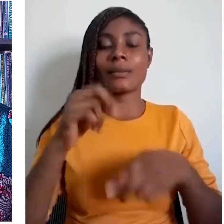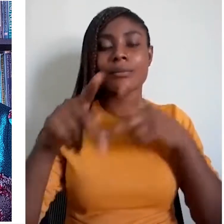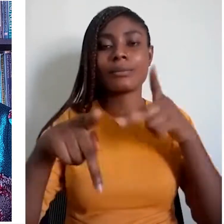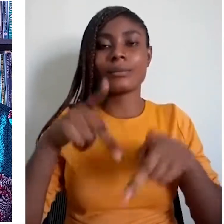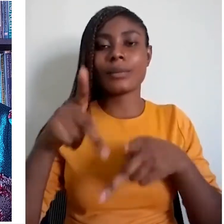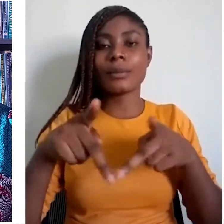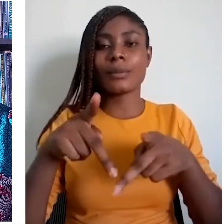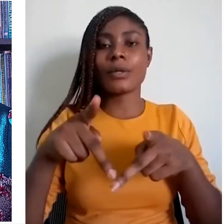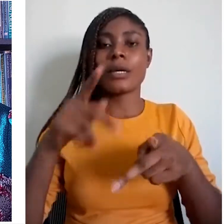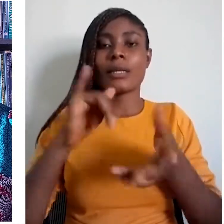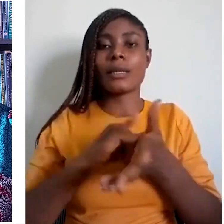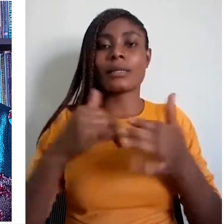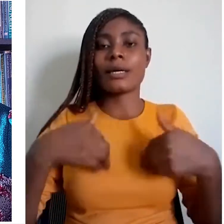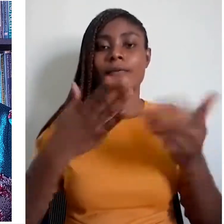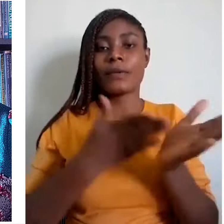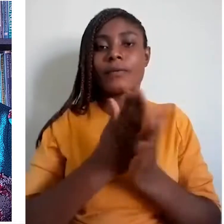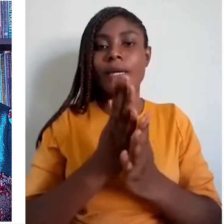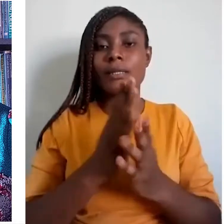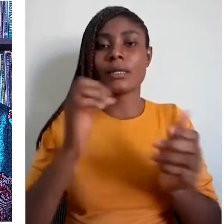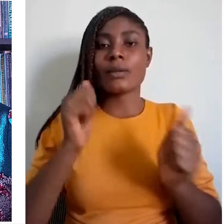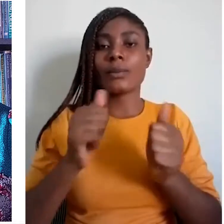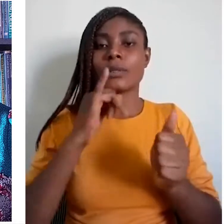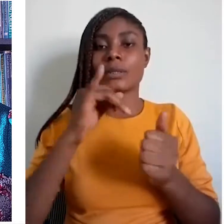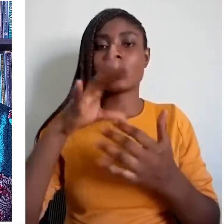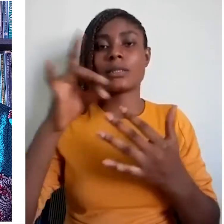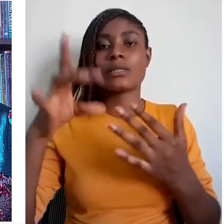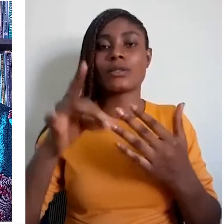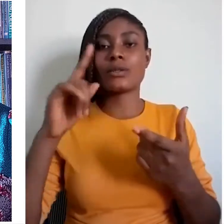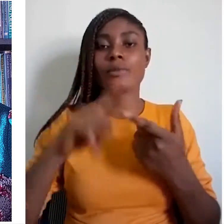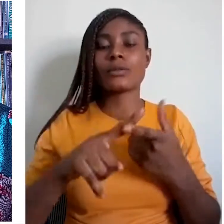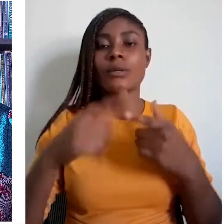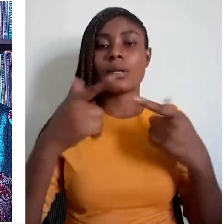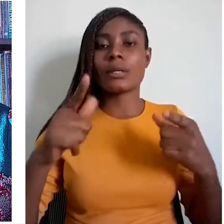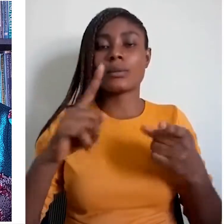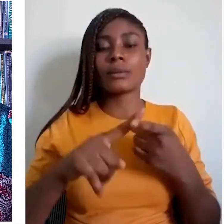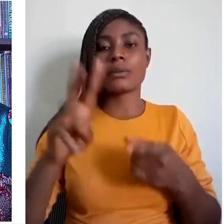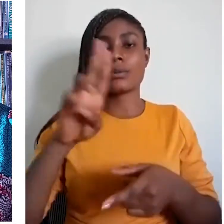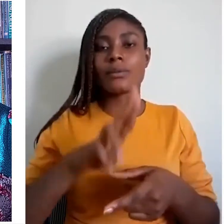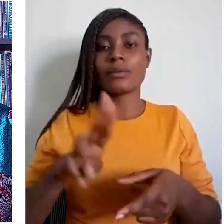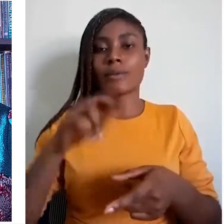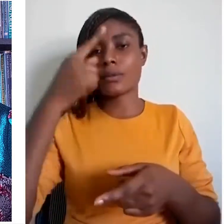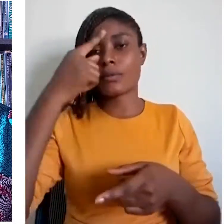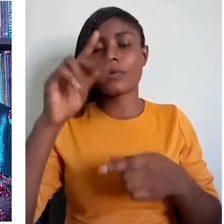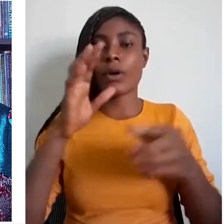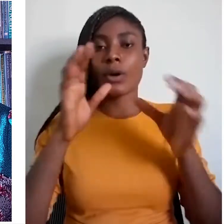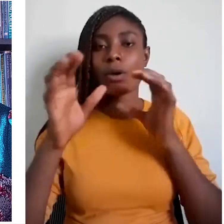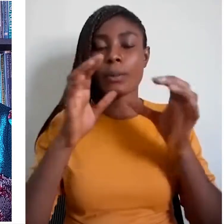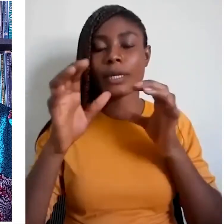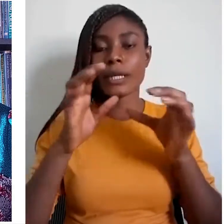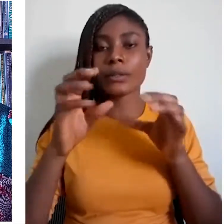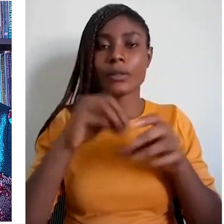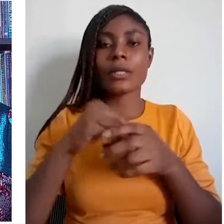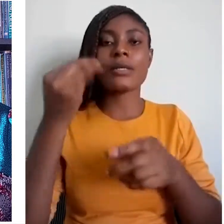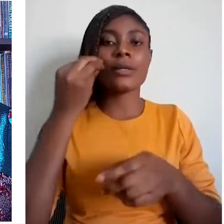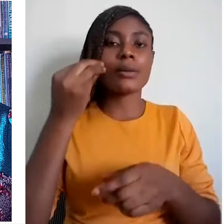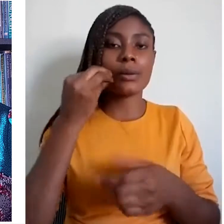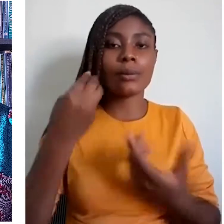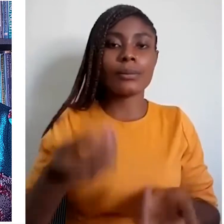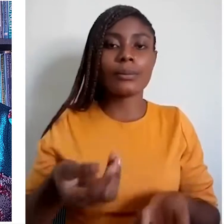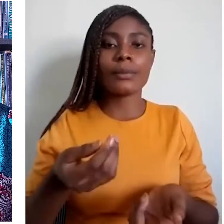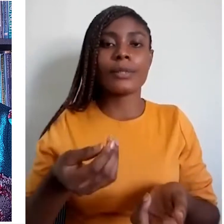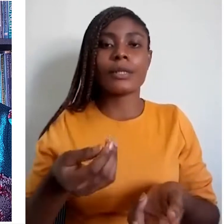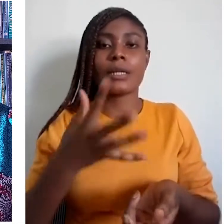Such rights border on the choice of language to use for communication in the home and community,